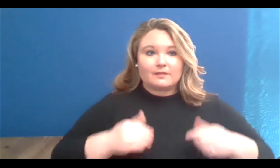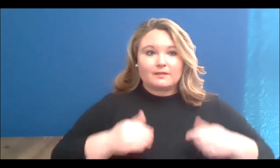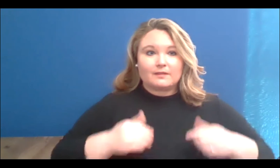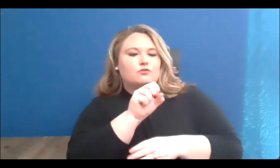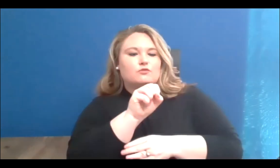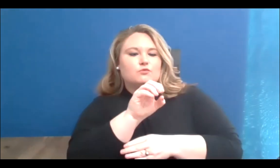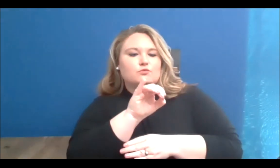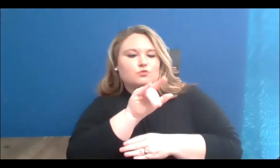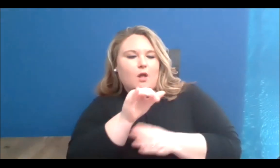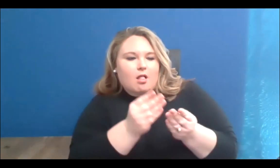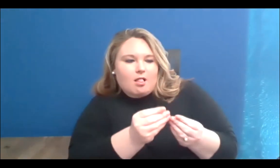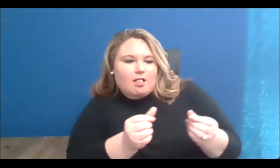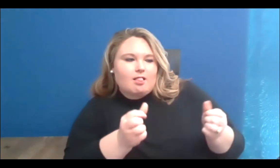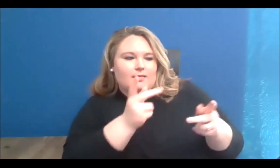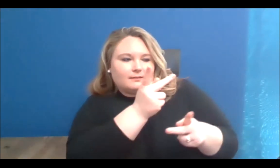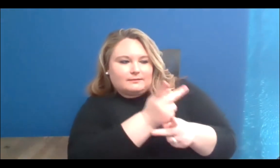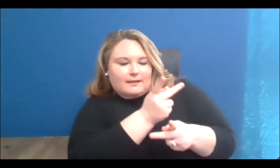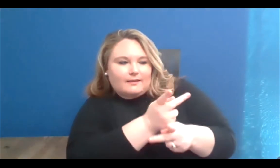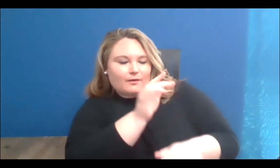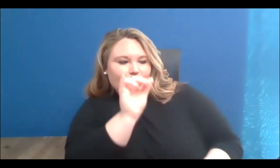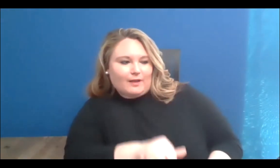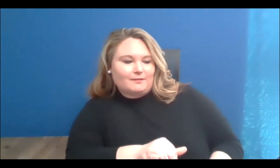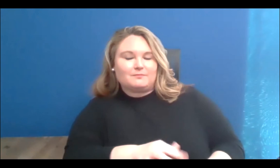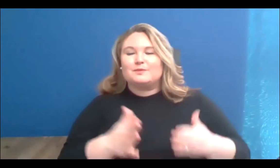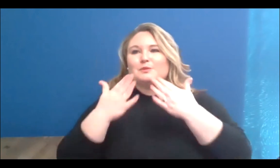Thank you so much for having an opportunity to just share a bit about